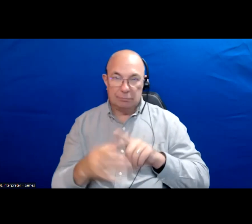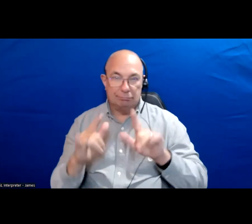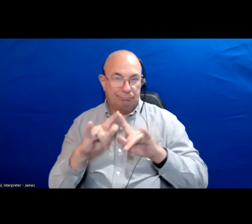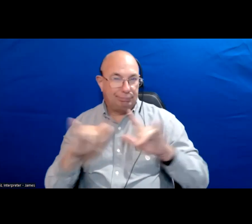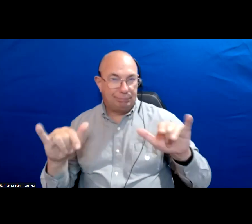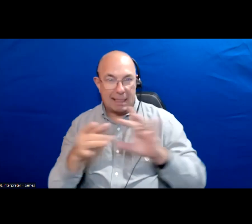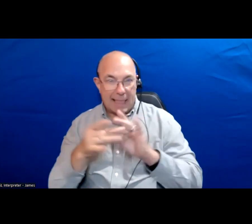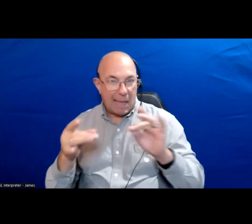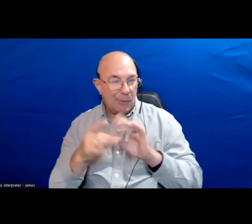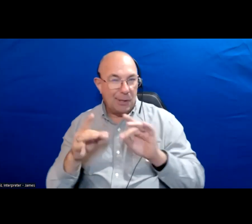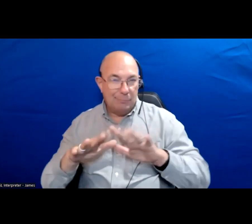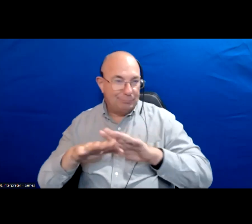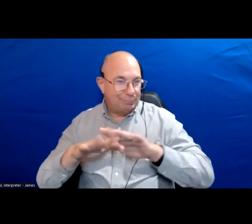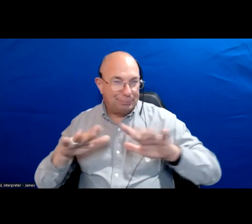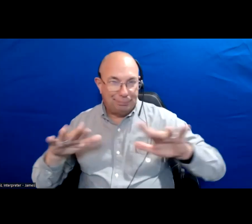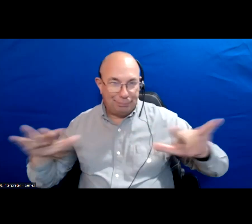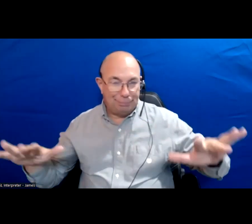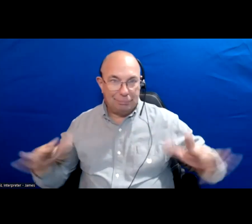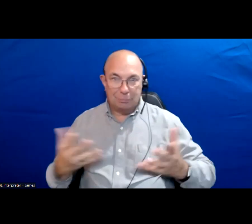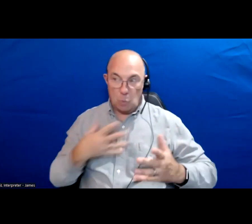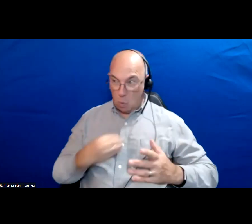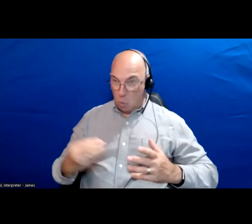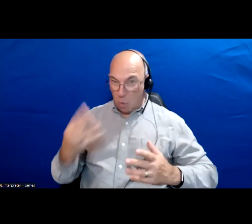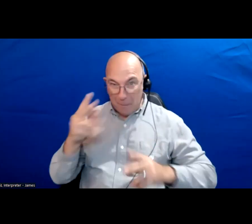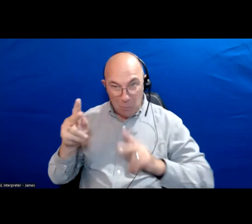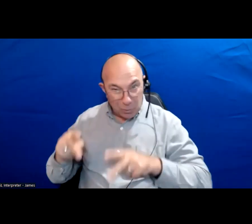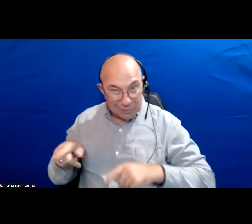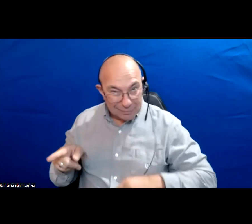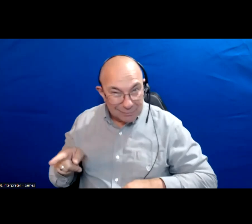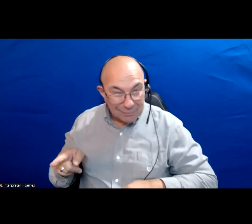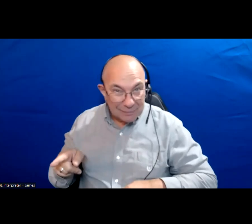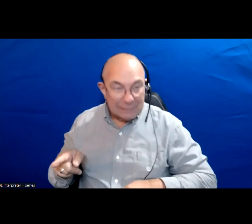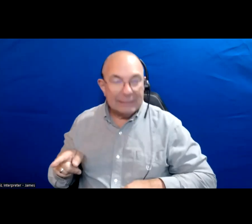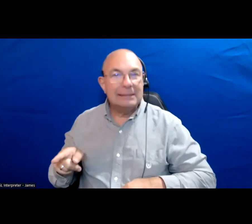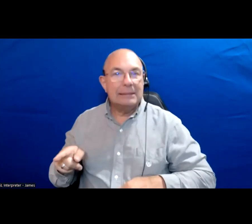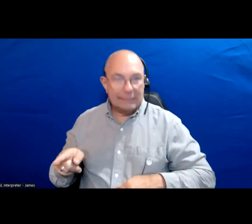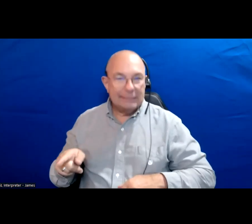It's and I think people feel that distance from their representatives.